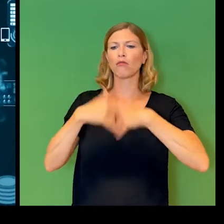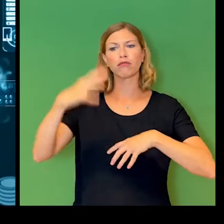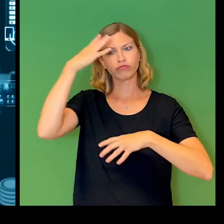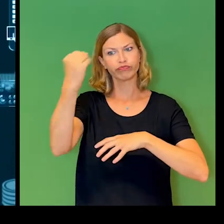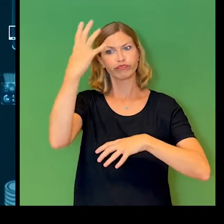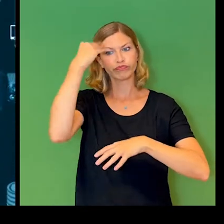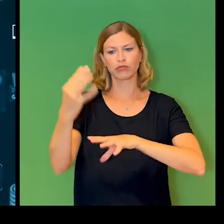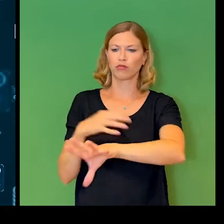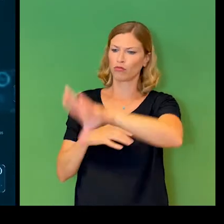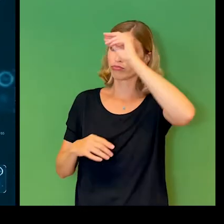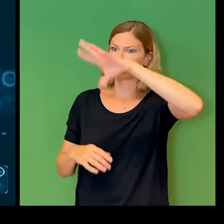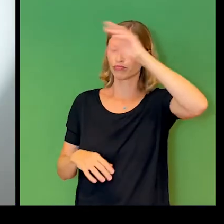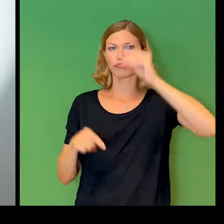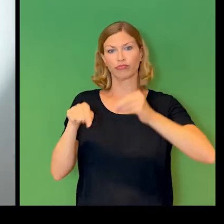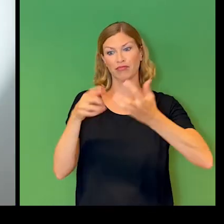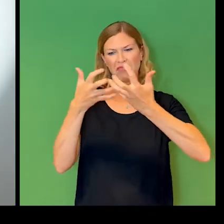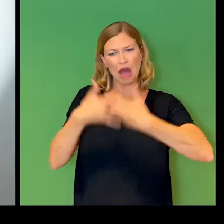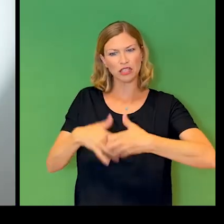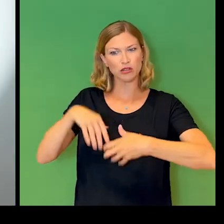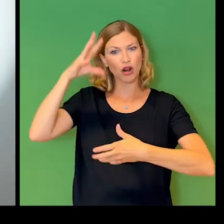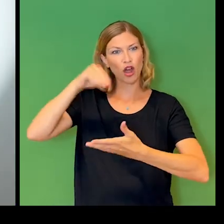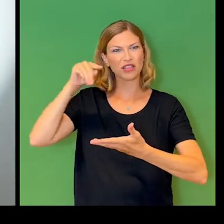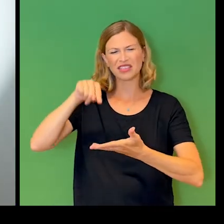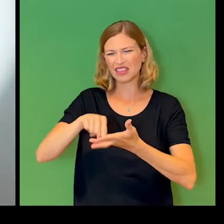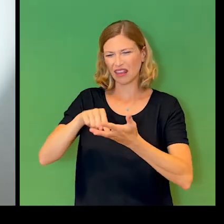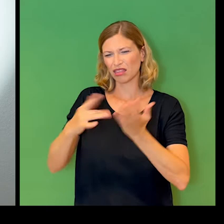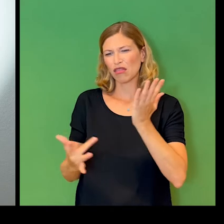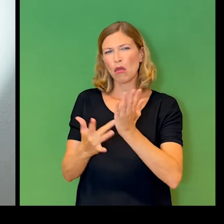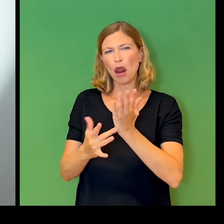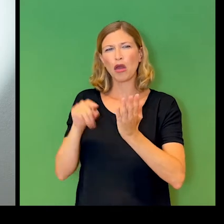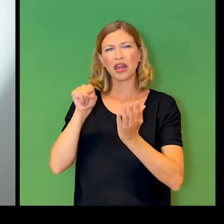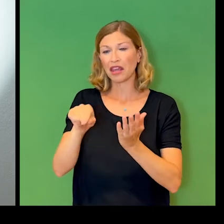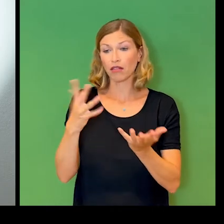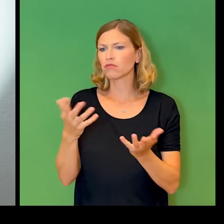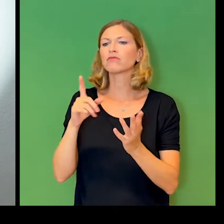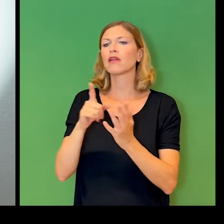Machine learning is where the technology gathers information or data